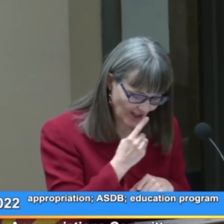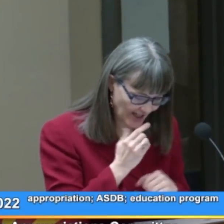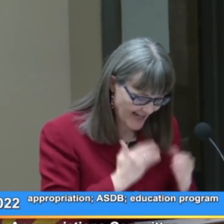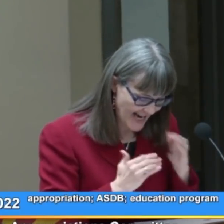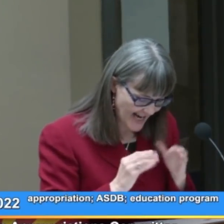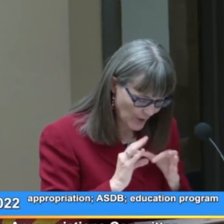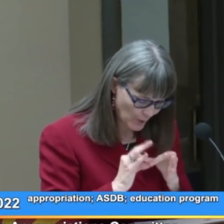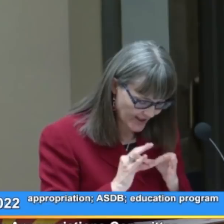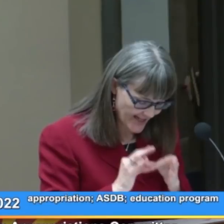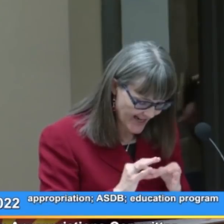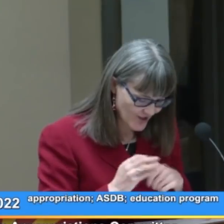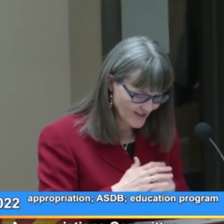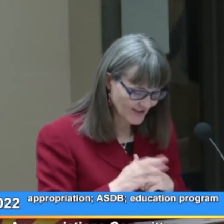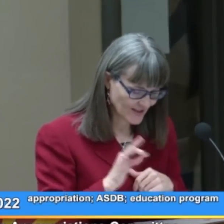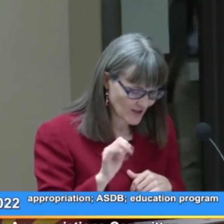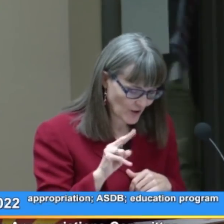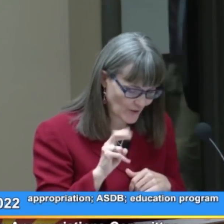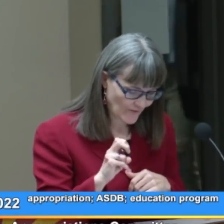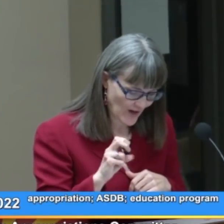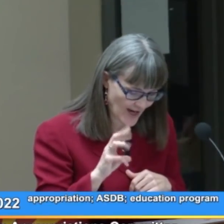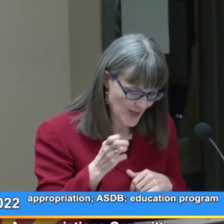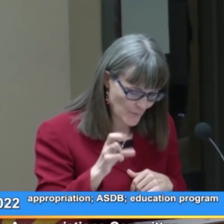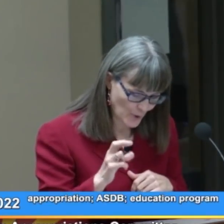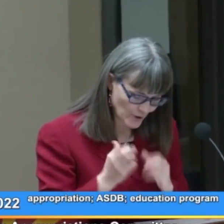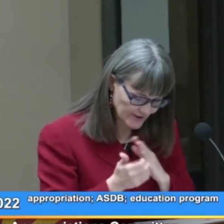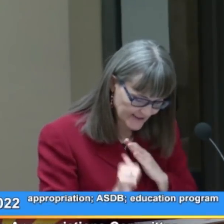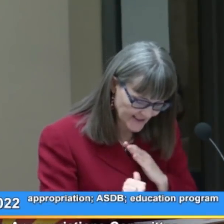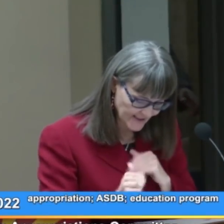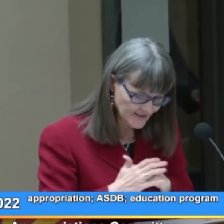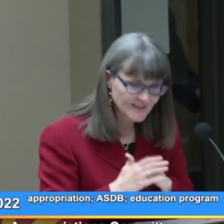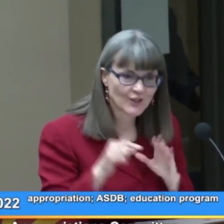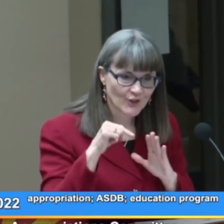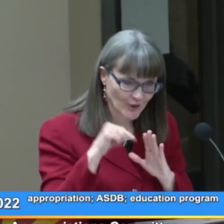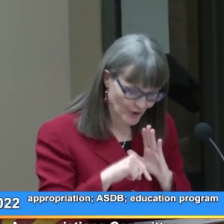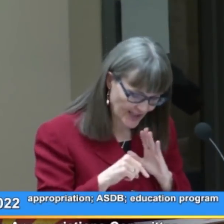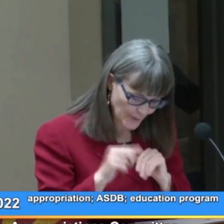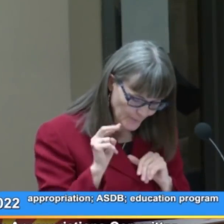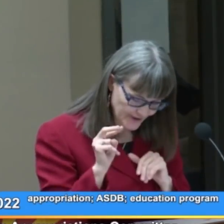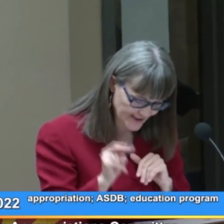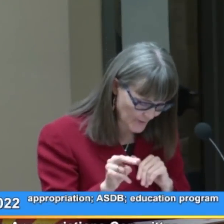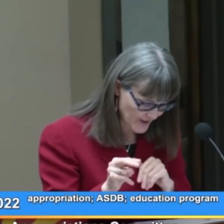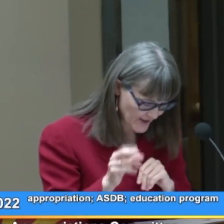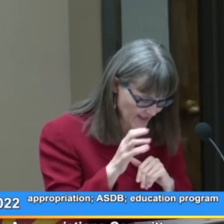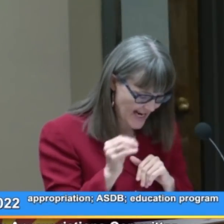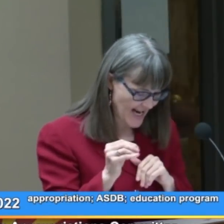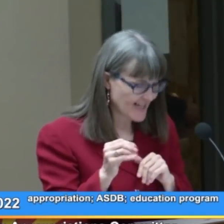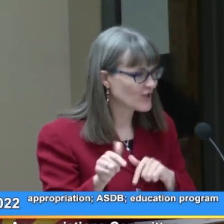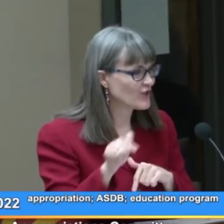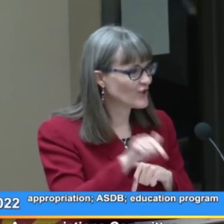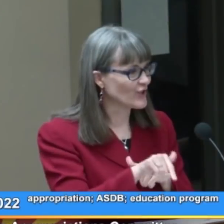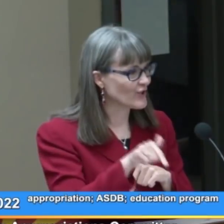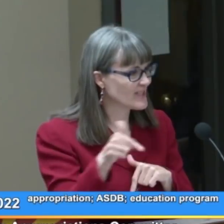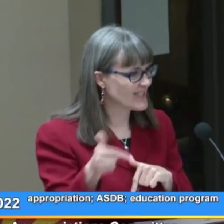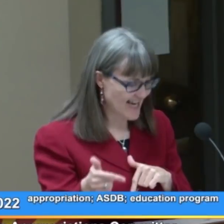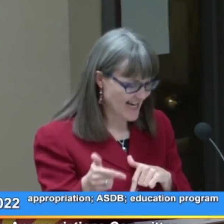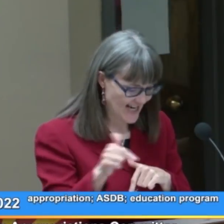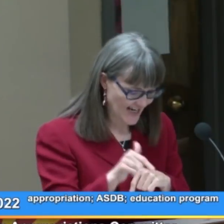her eye-hand-coordination, her fine motor skills, her depth perception, and turn-taking.